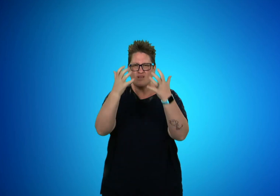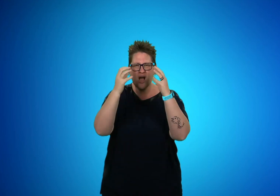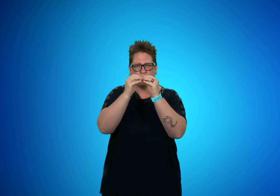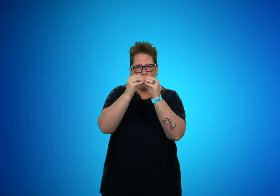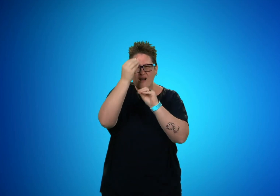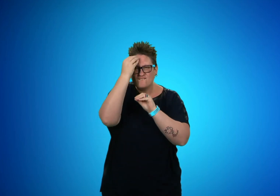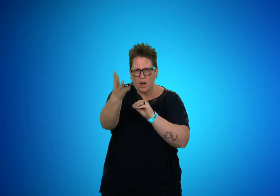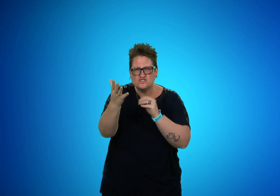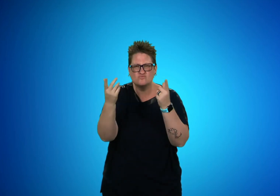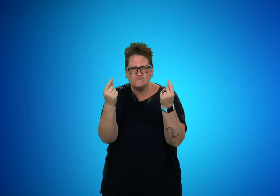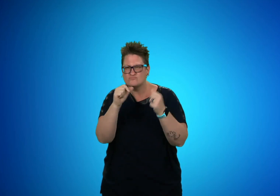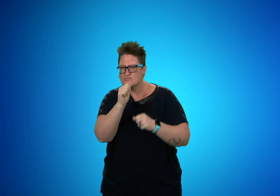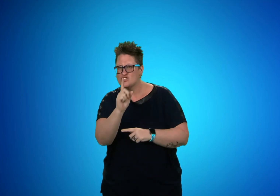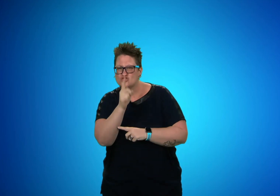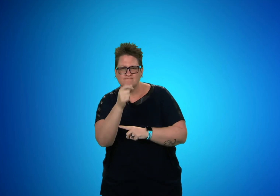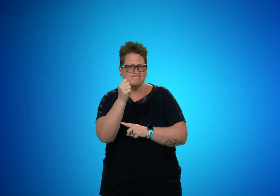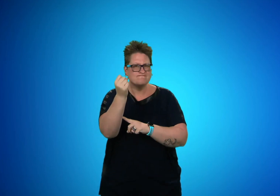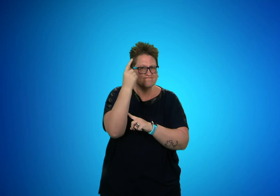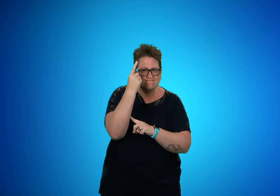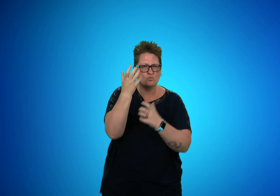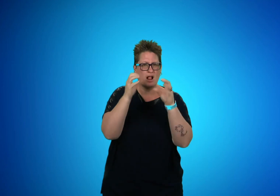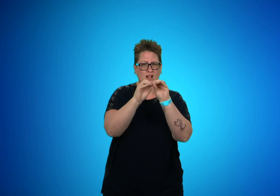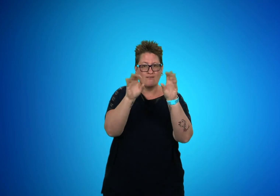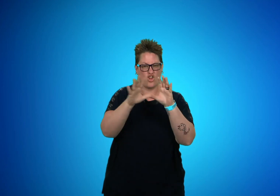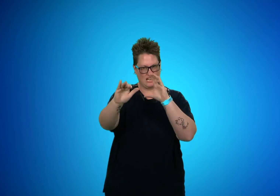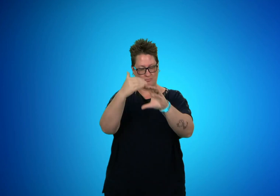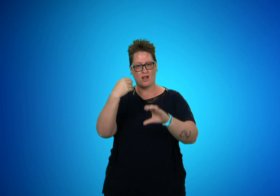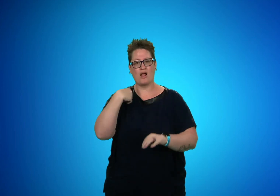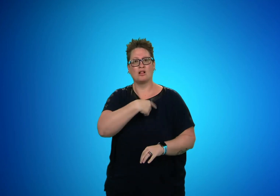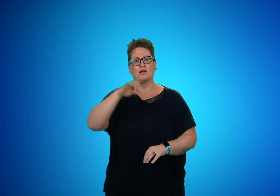Please send an email to benefits@gallaudet.edu for more information.